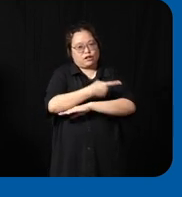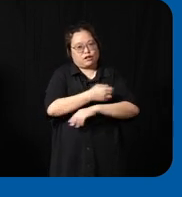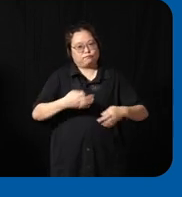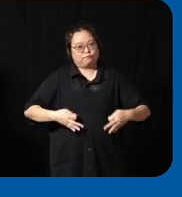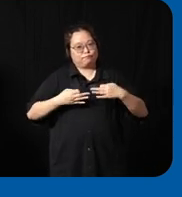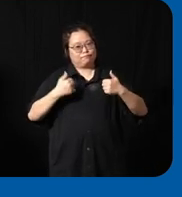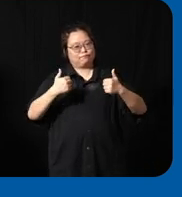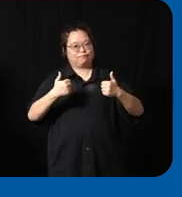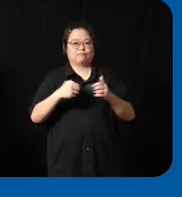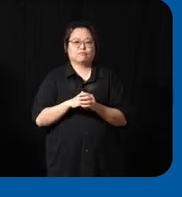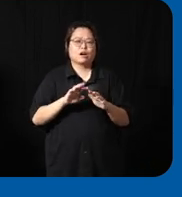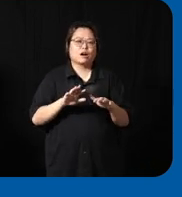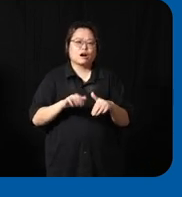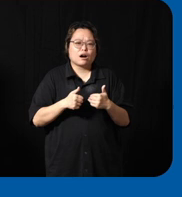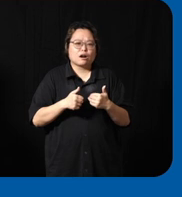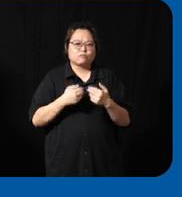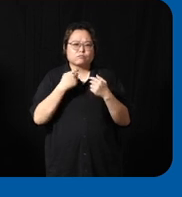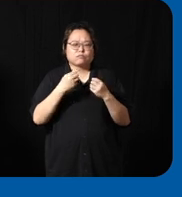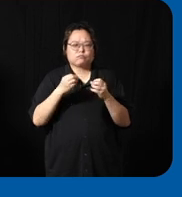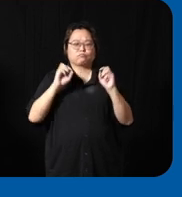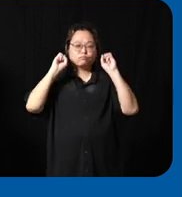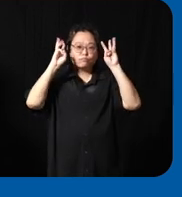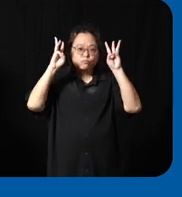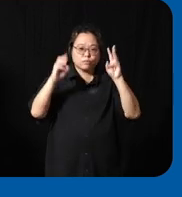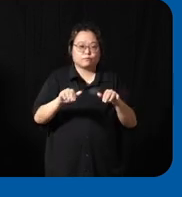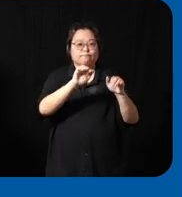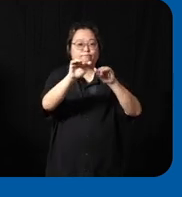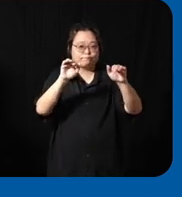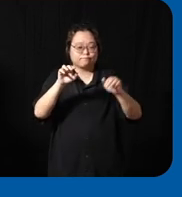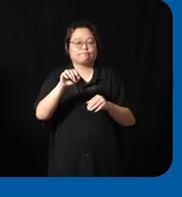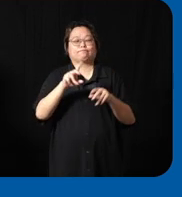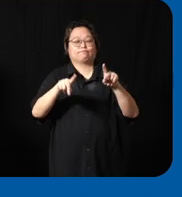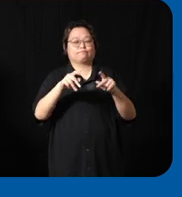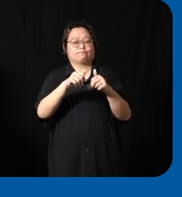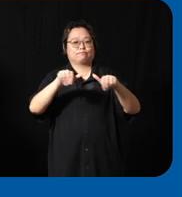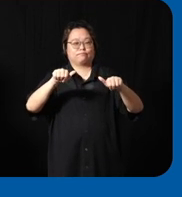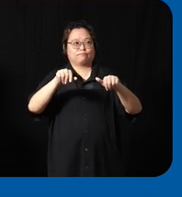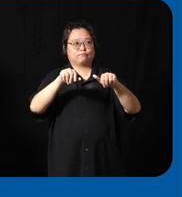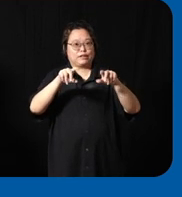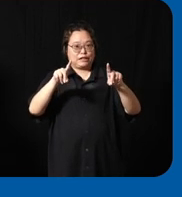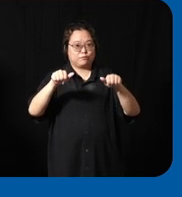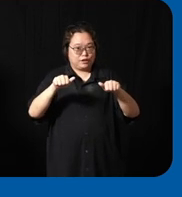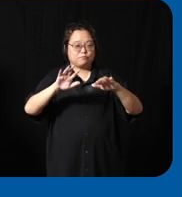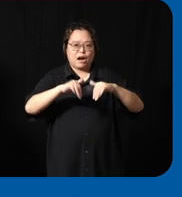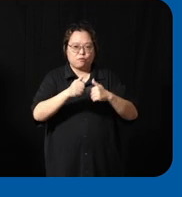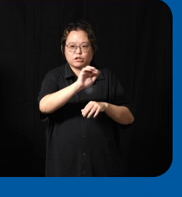actually try to raise this awareness for person with disabilities so that's where T able comes